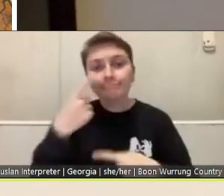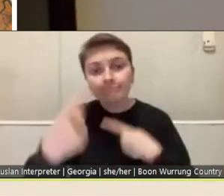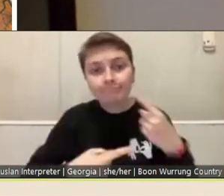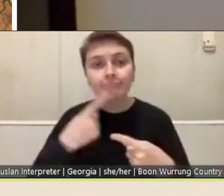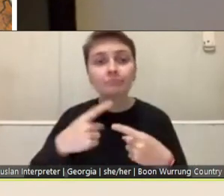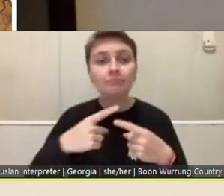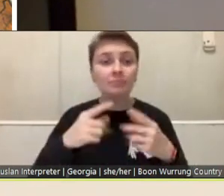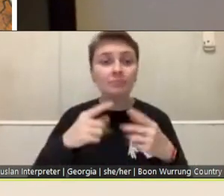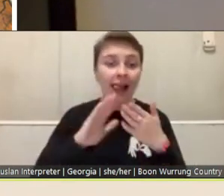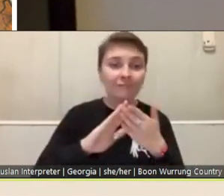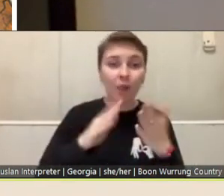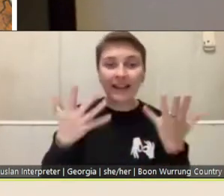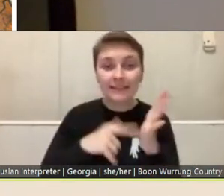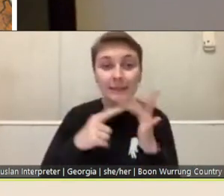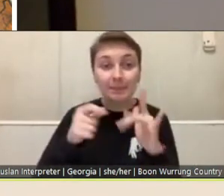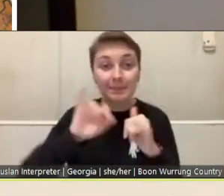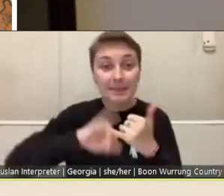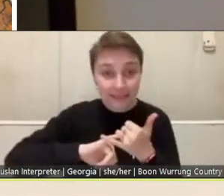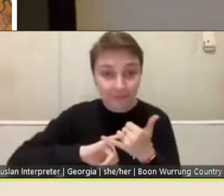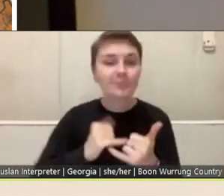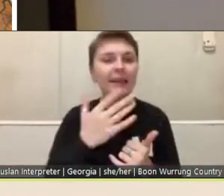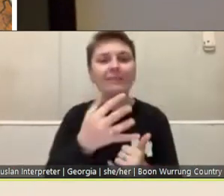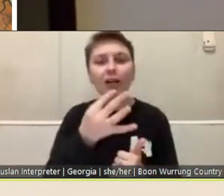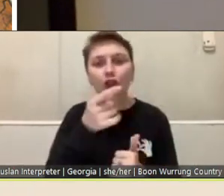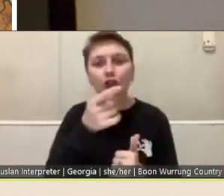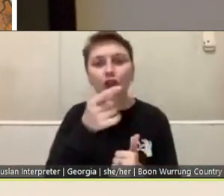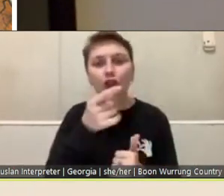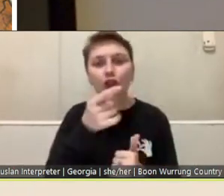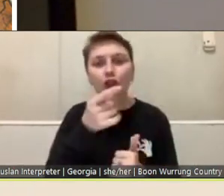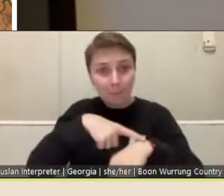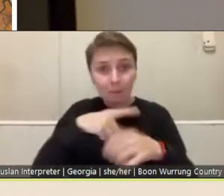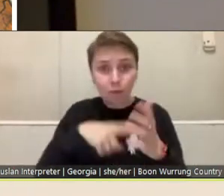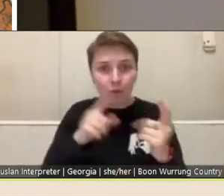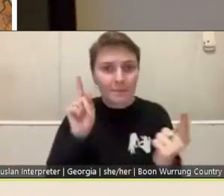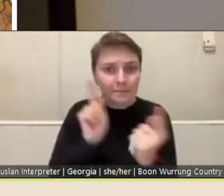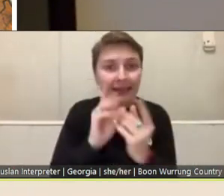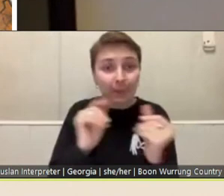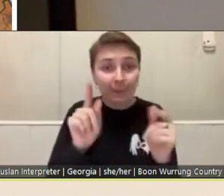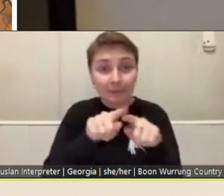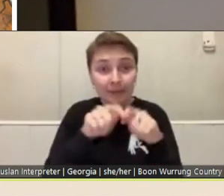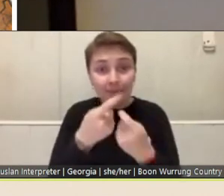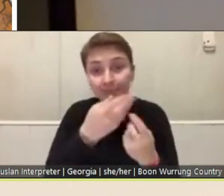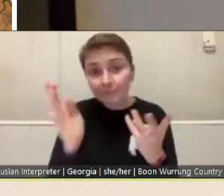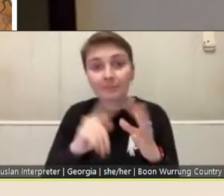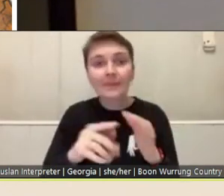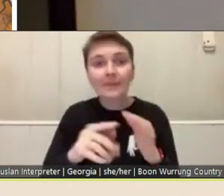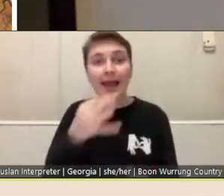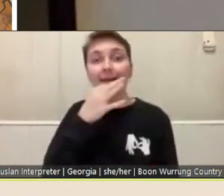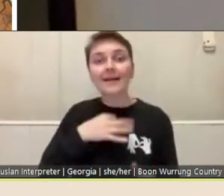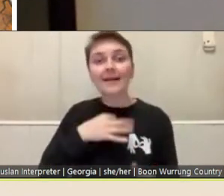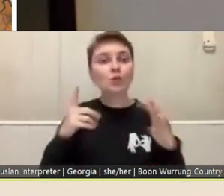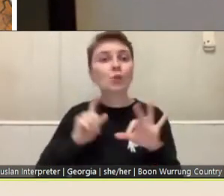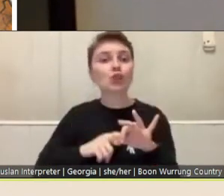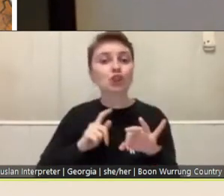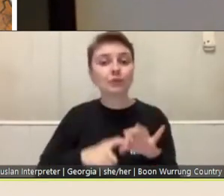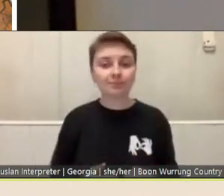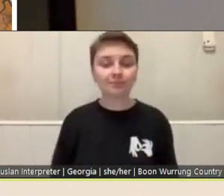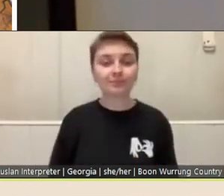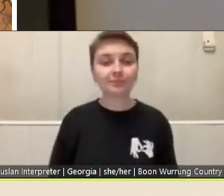and to give you a forum to meet some of the team and to ask us questions. The format for tonight's